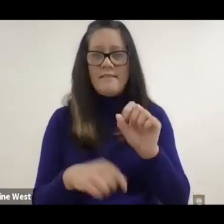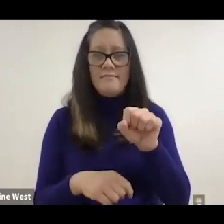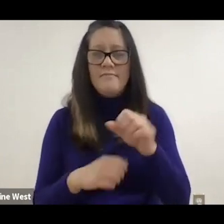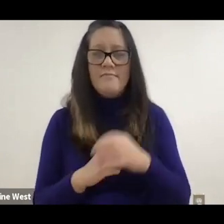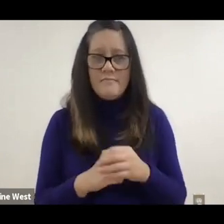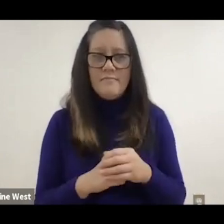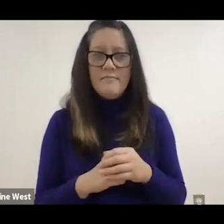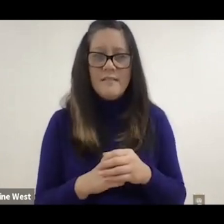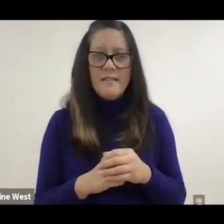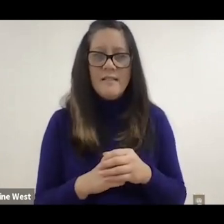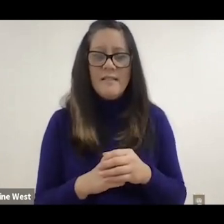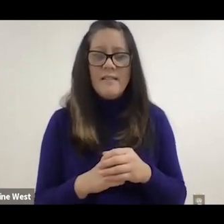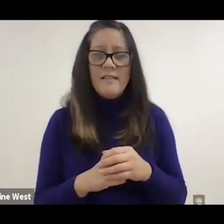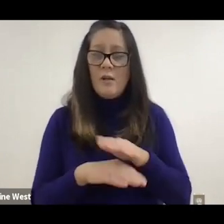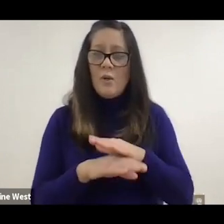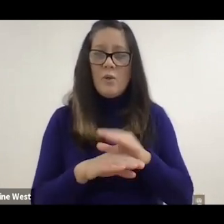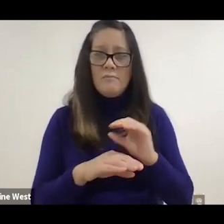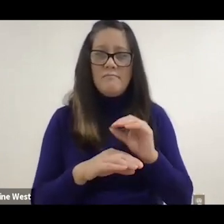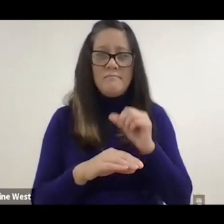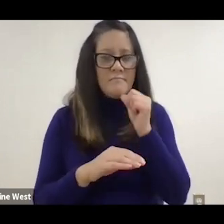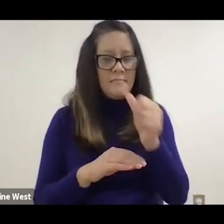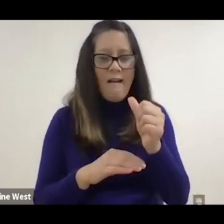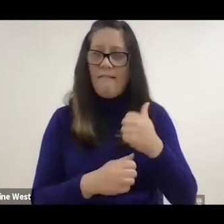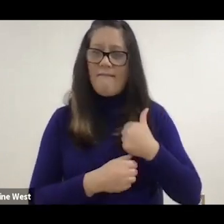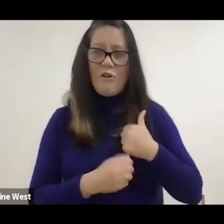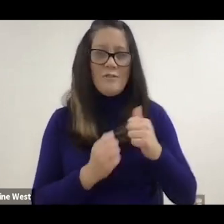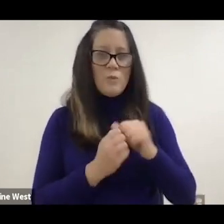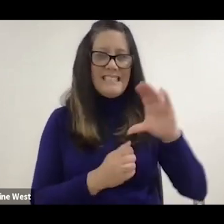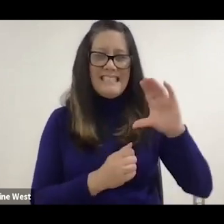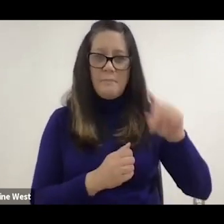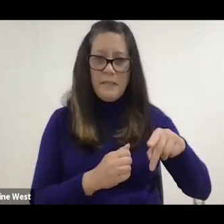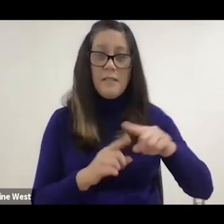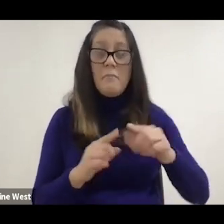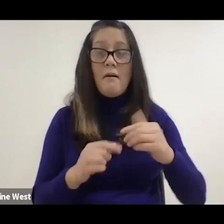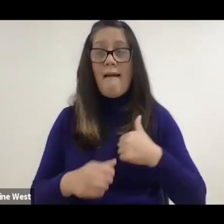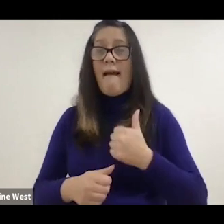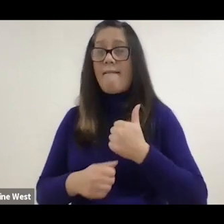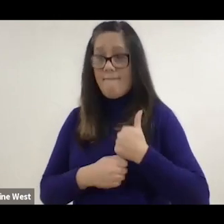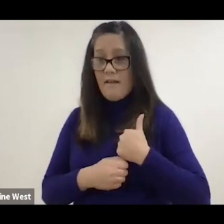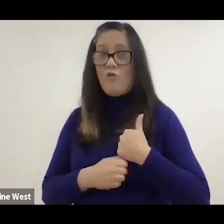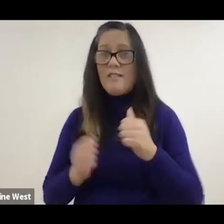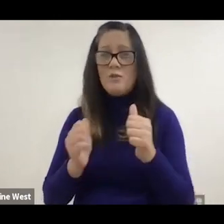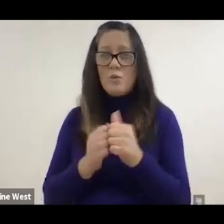with cerebral palsy, we do have veterans with traumatic brain injuries that results in conditions